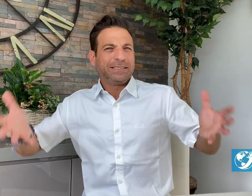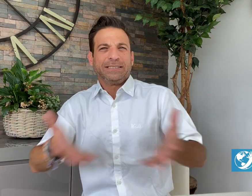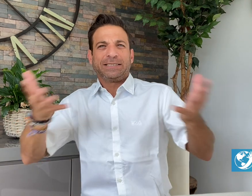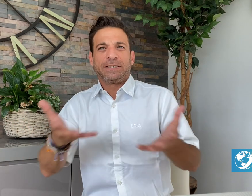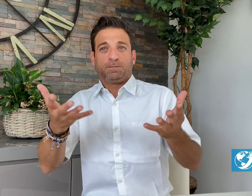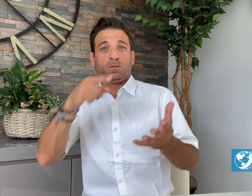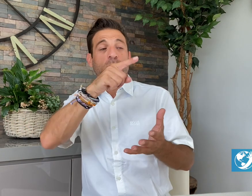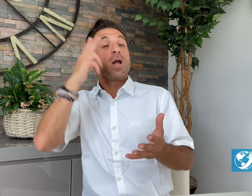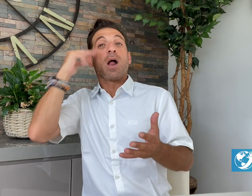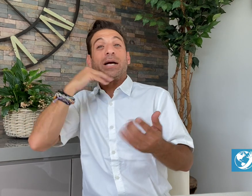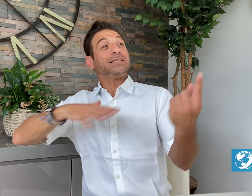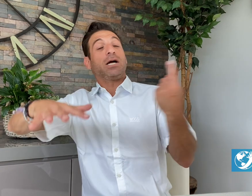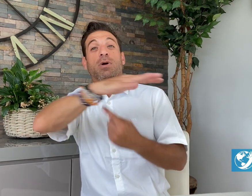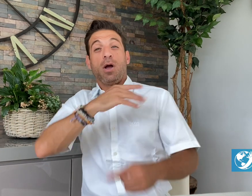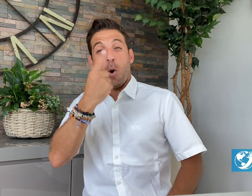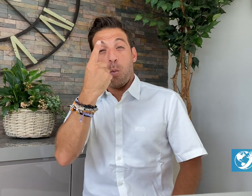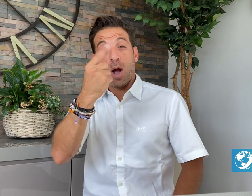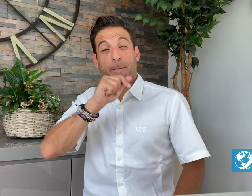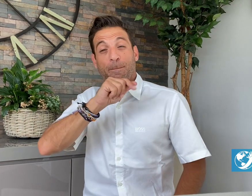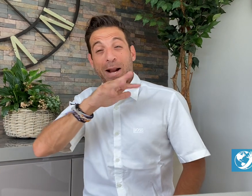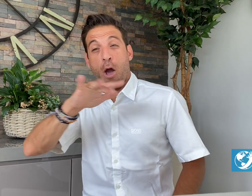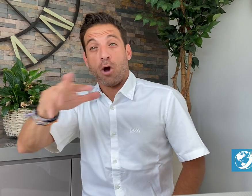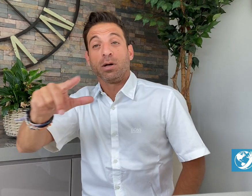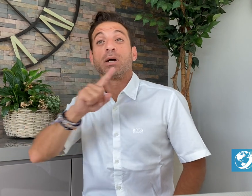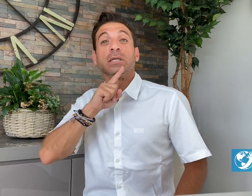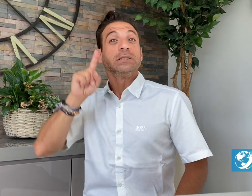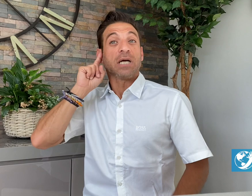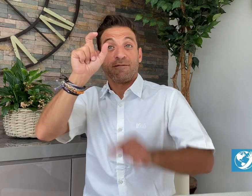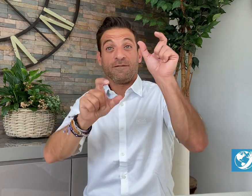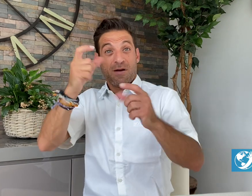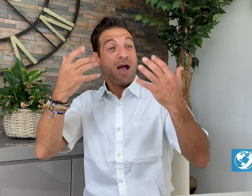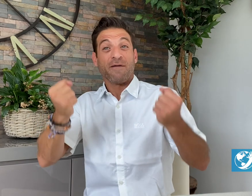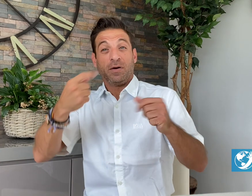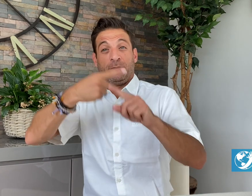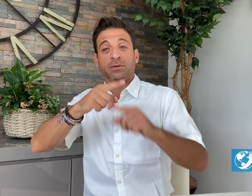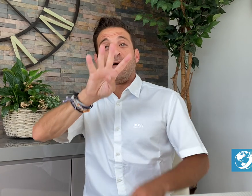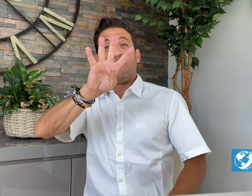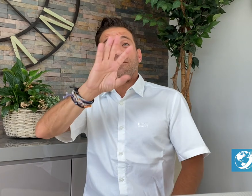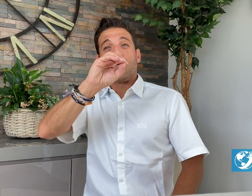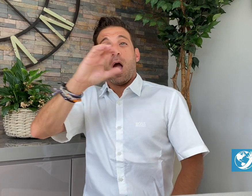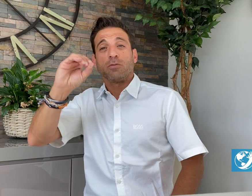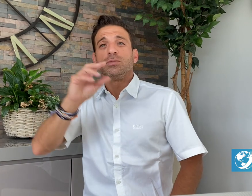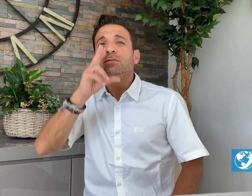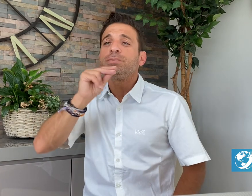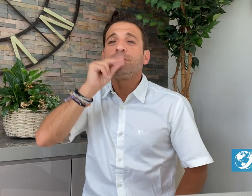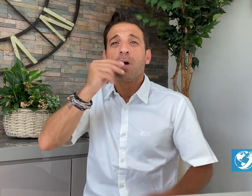There are 1 million Deaf people in Nigeria and